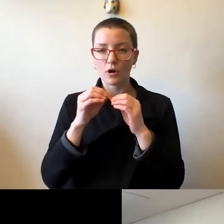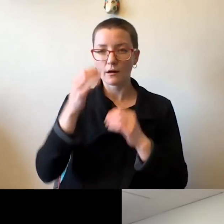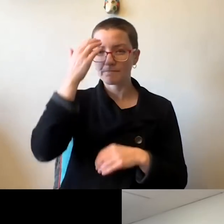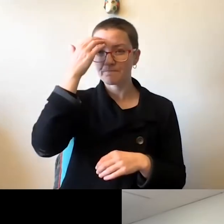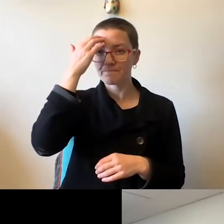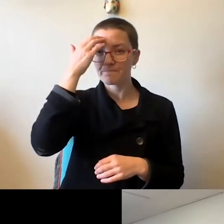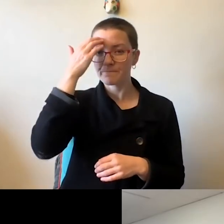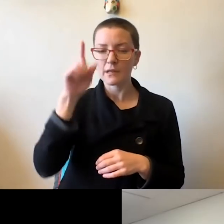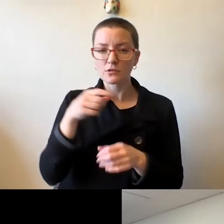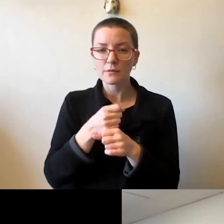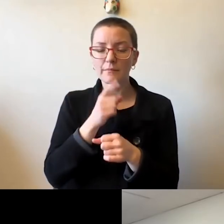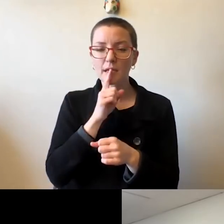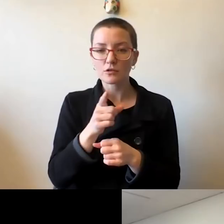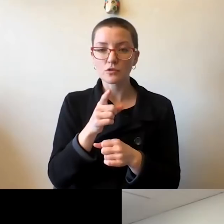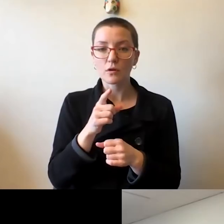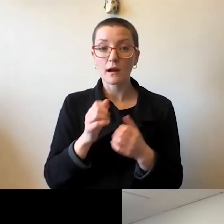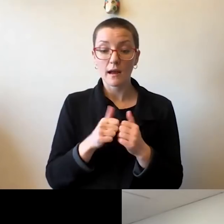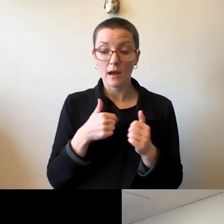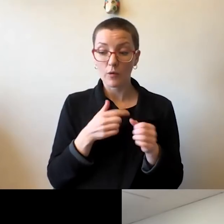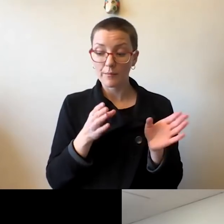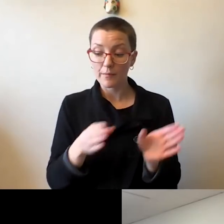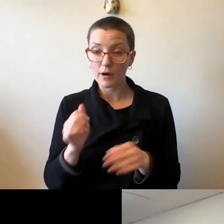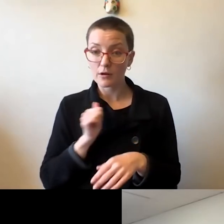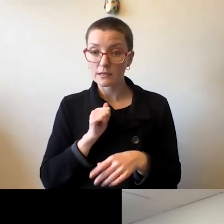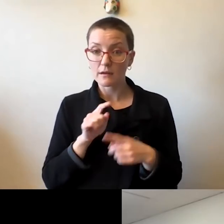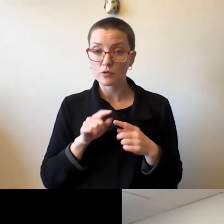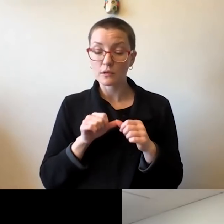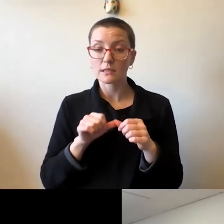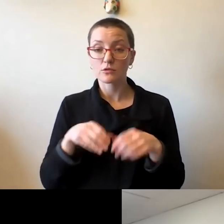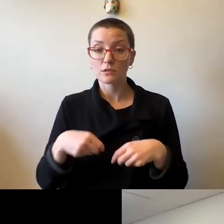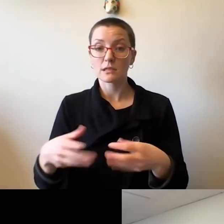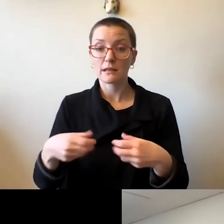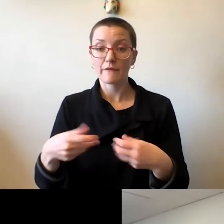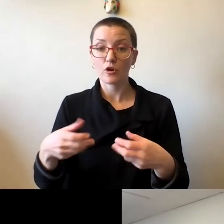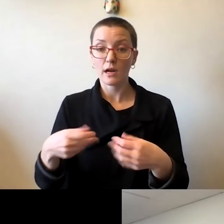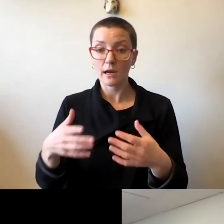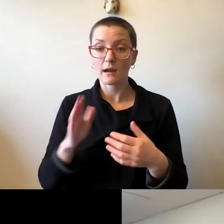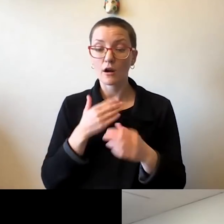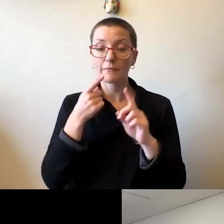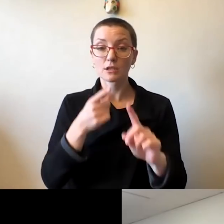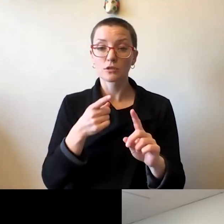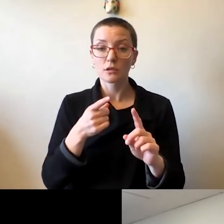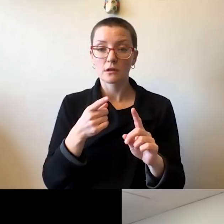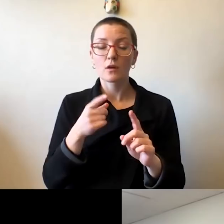that the way we prepare ourselves to continue delivering on our mission is mindful of the fact that we need